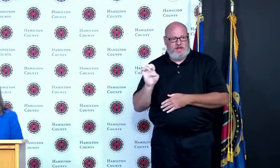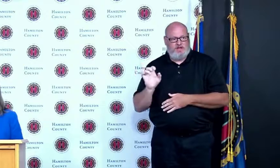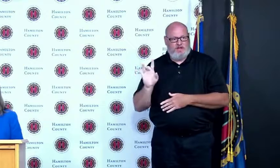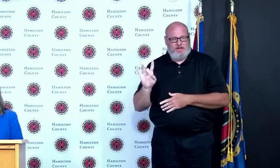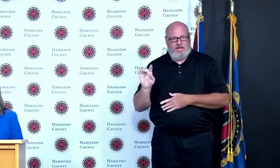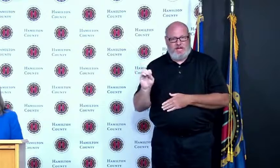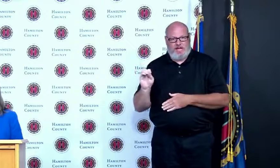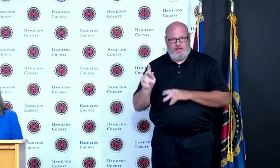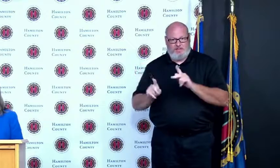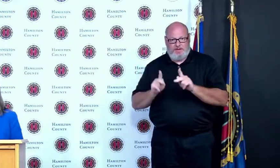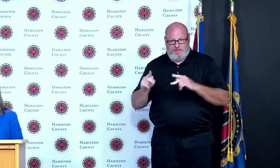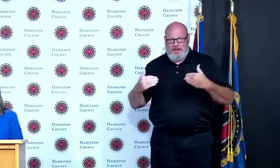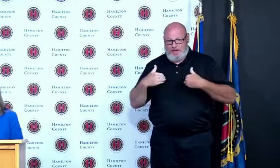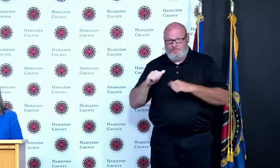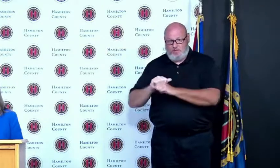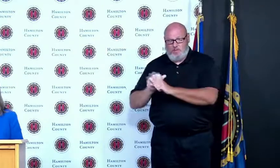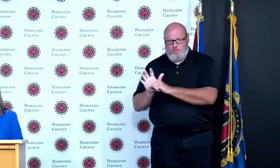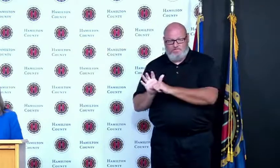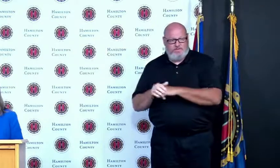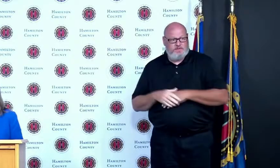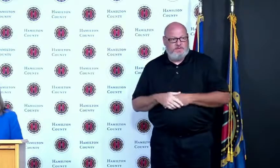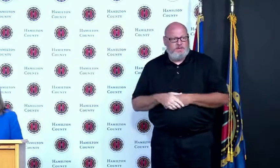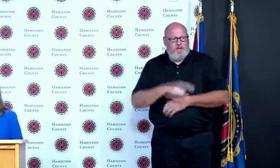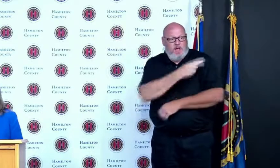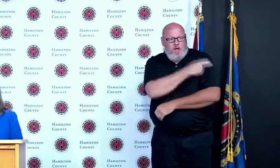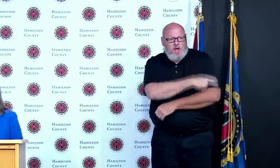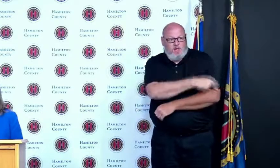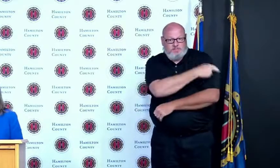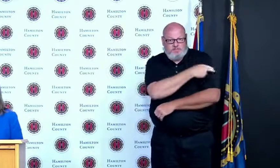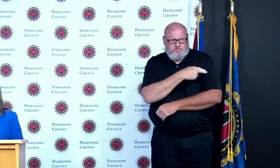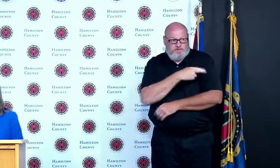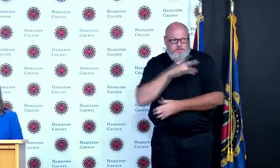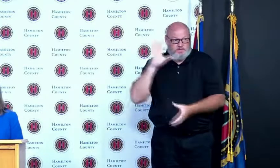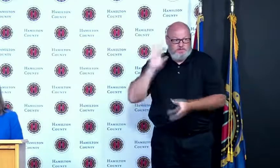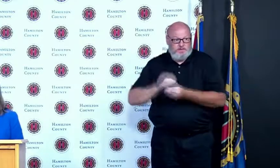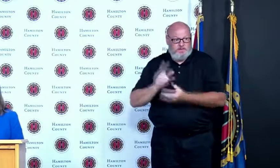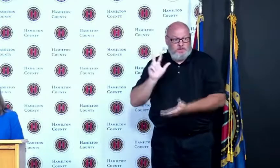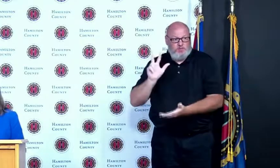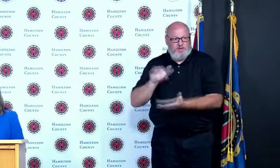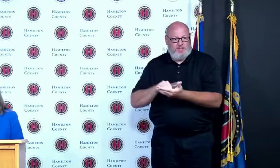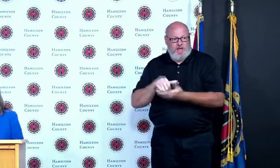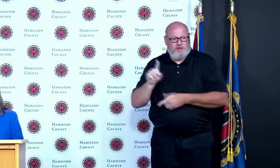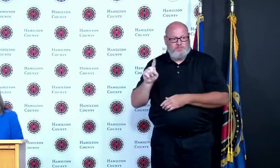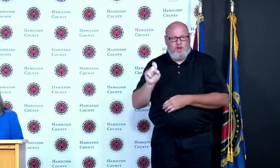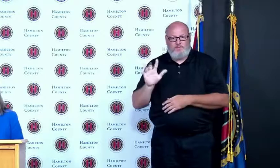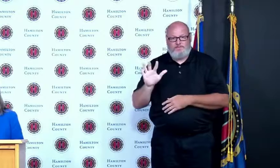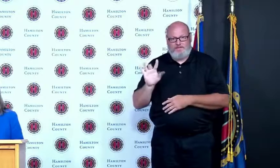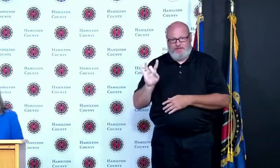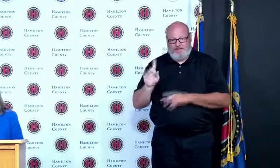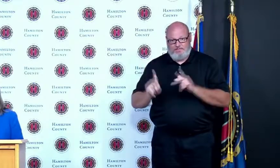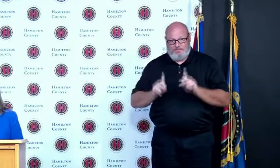hospitalizations 3,158 and the number of people that we